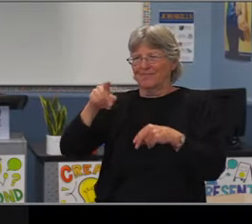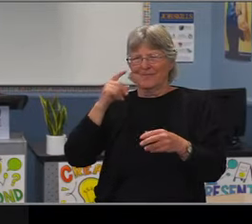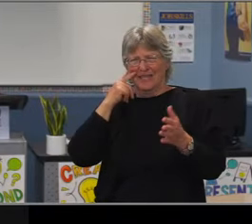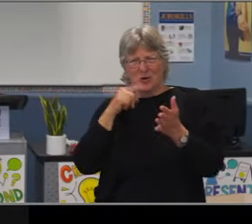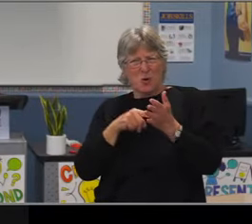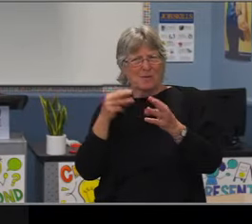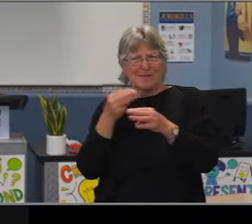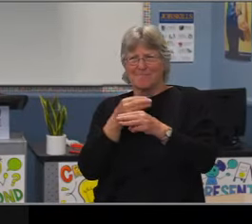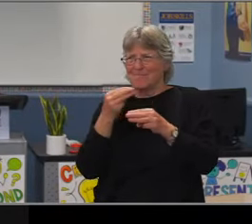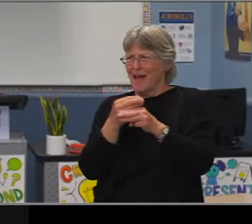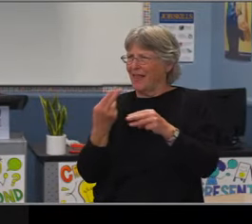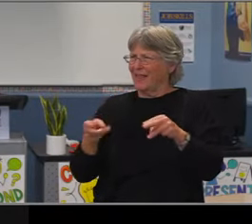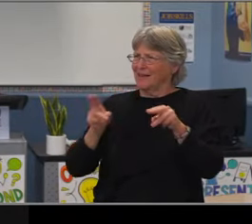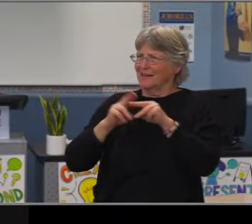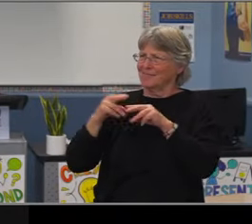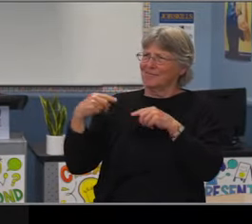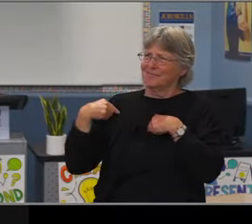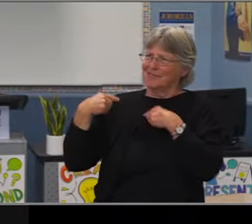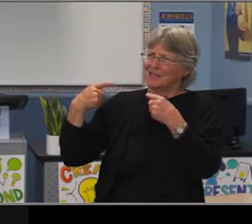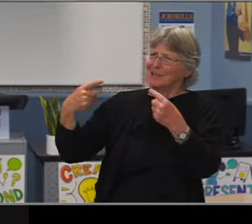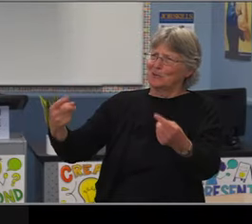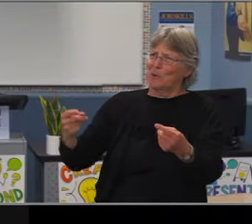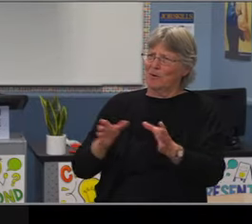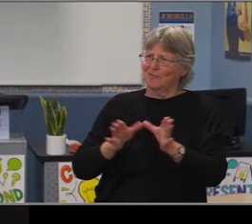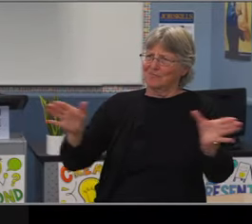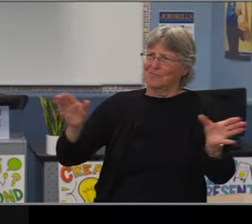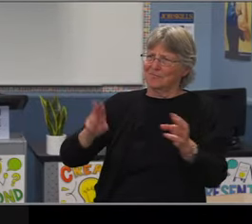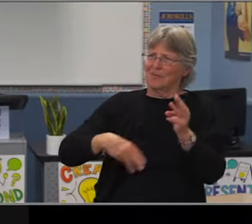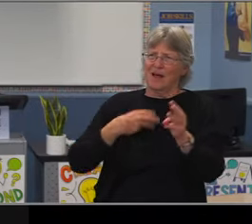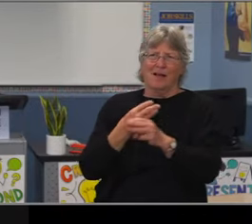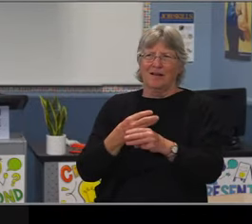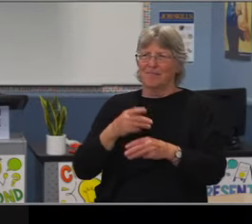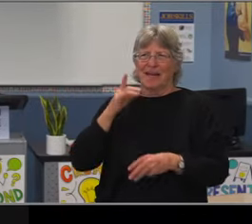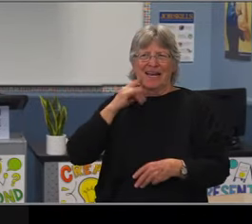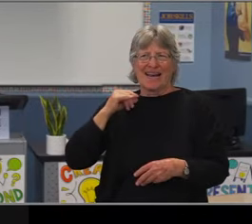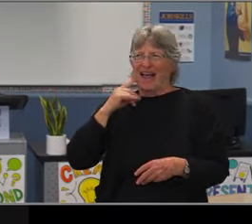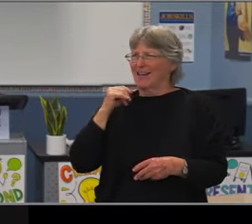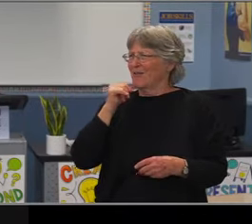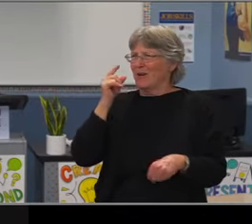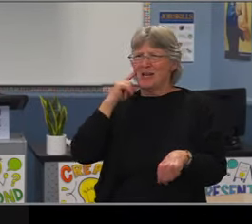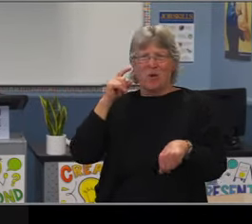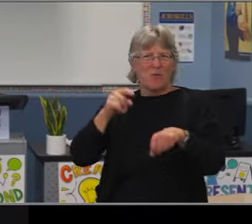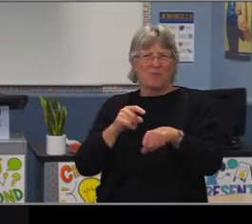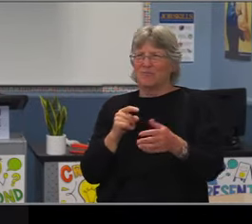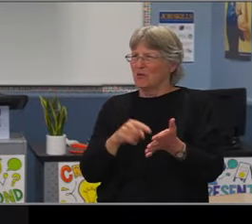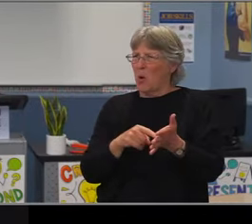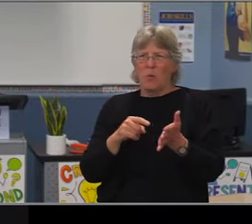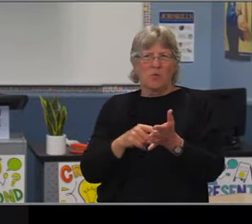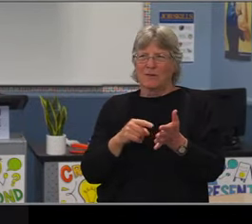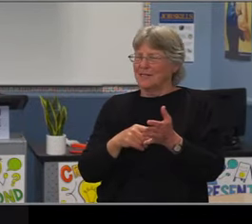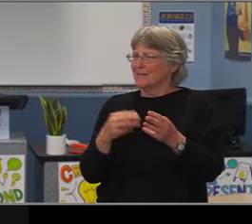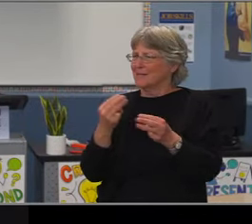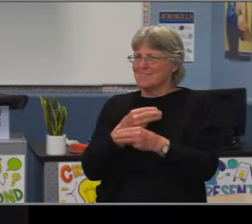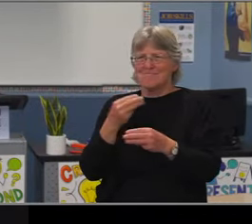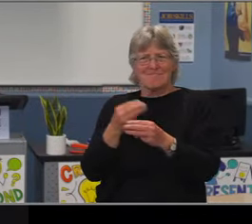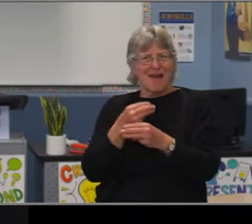45% of non LatinX students still end up in Math 6 Accelerated, but only 15% of LatinX students